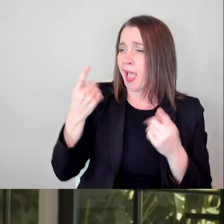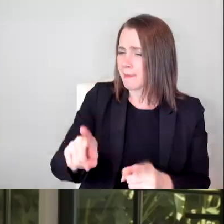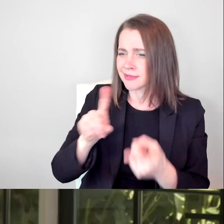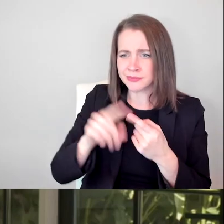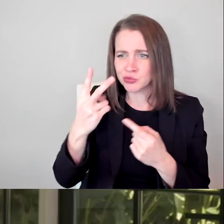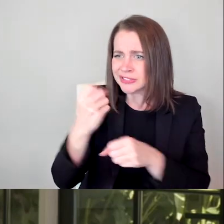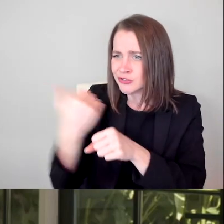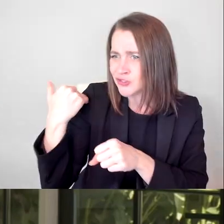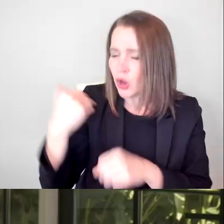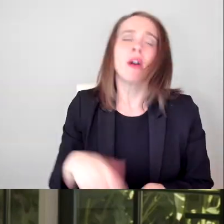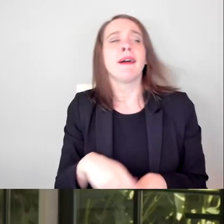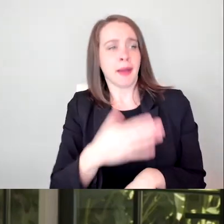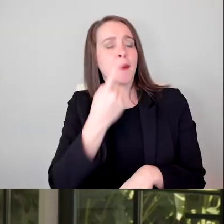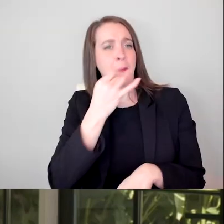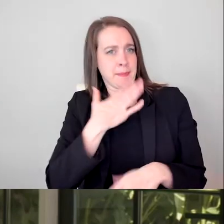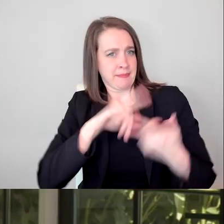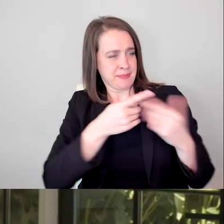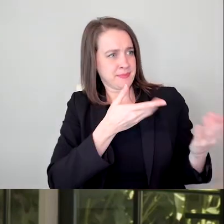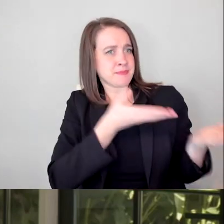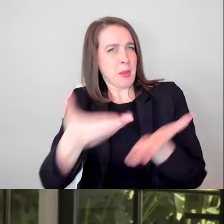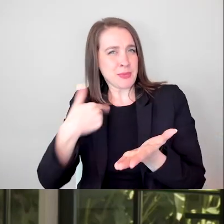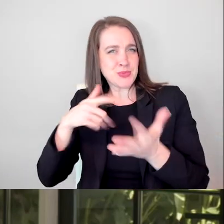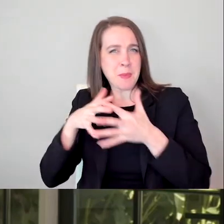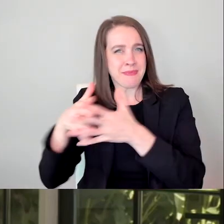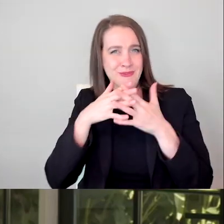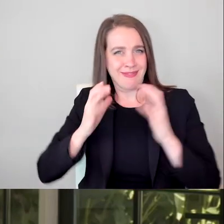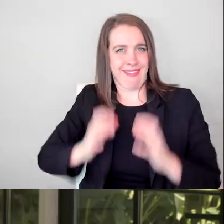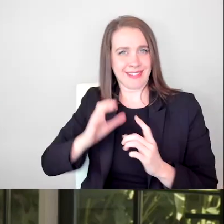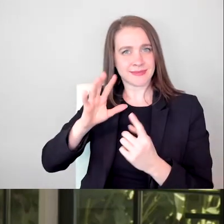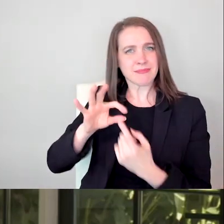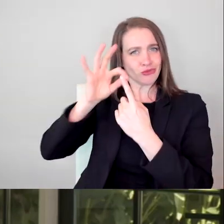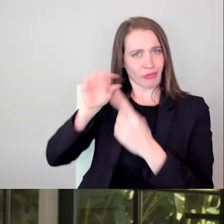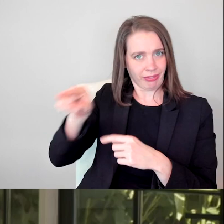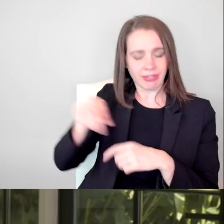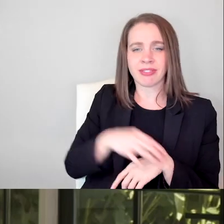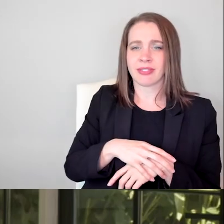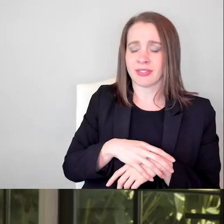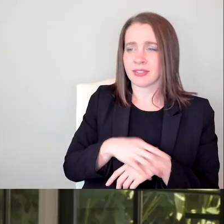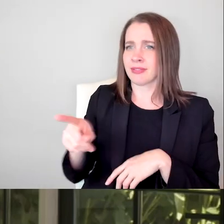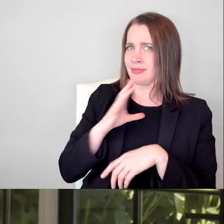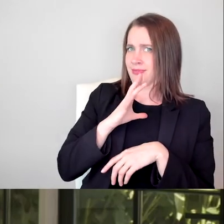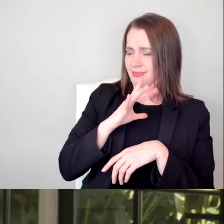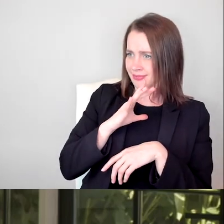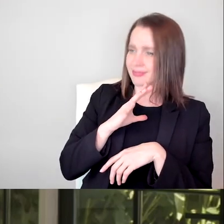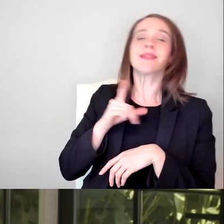"Special", which is a wonderful series written and created and starring Ryan O'Connell.